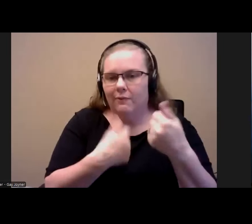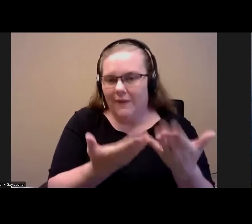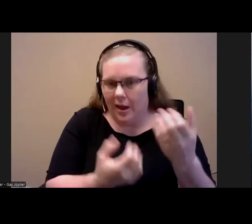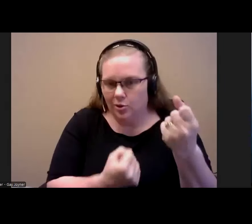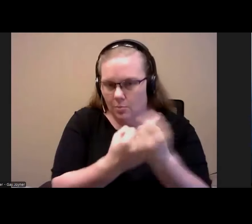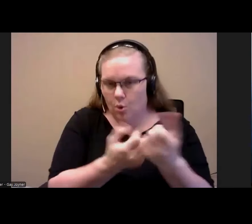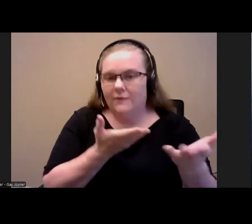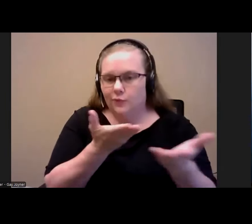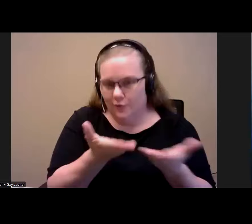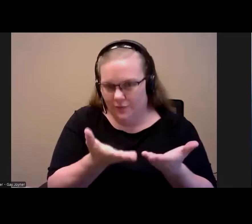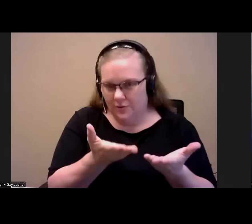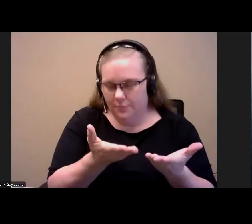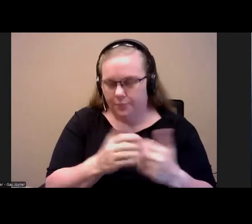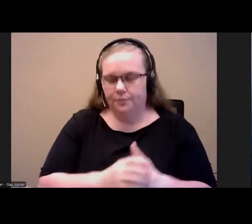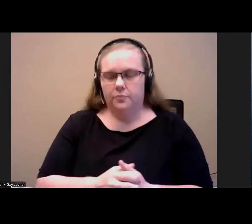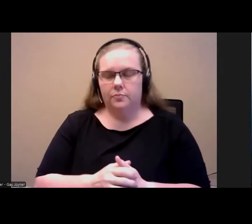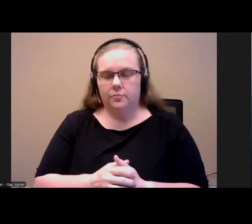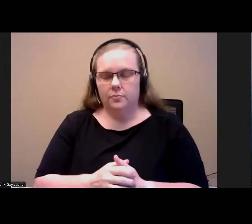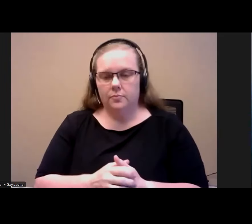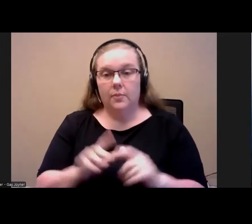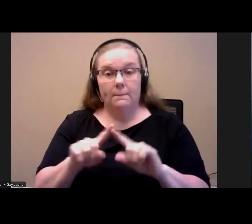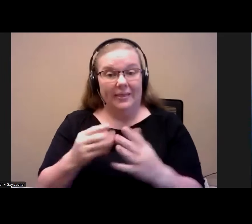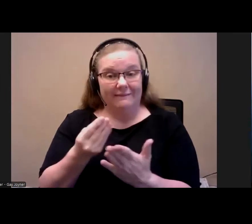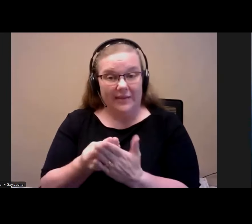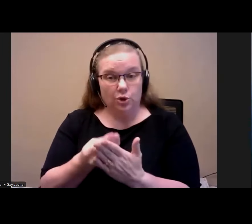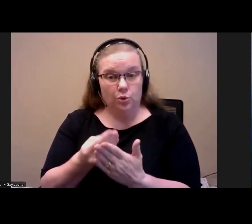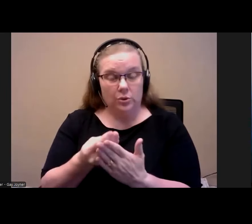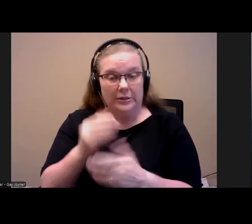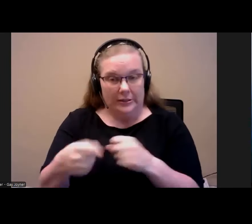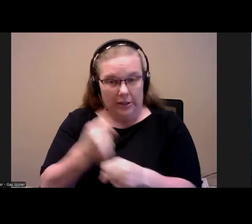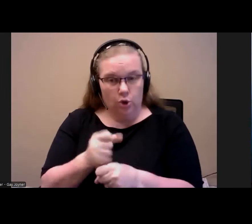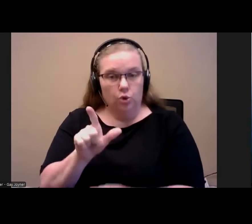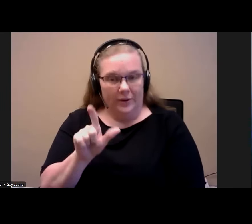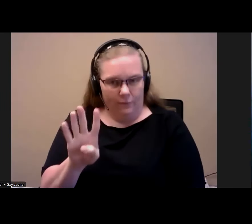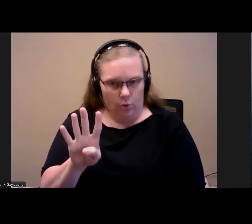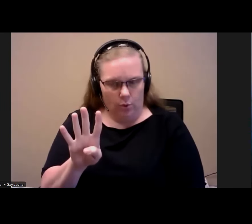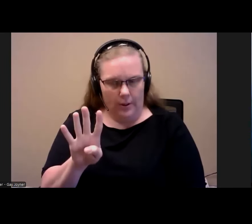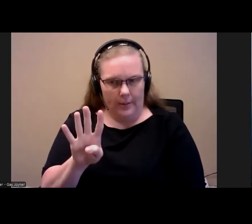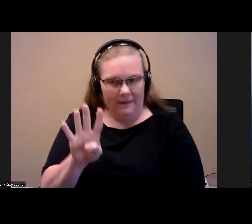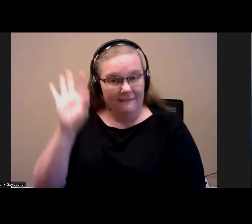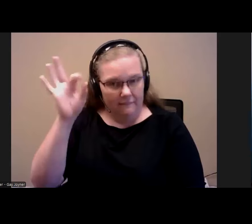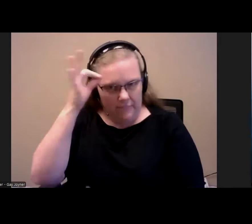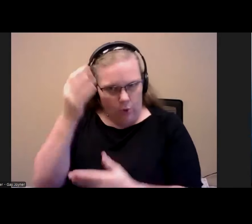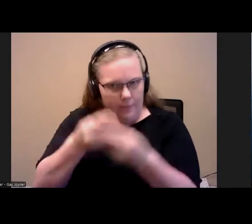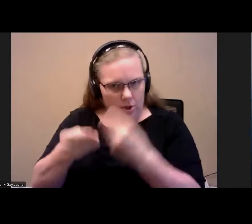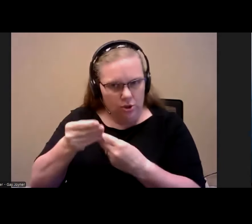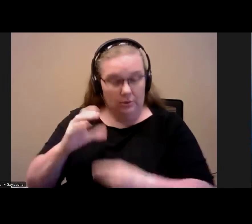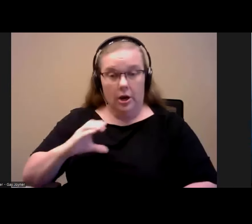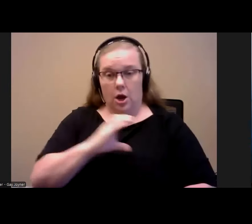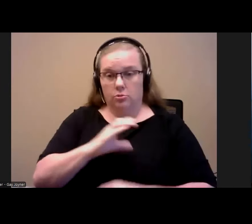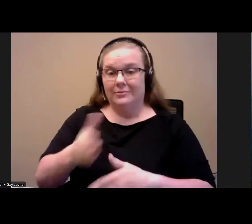However, in the fiscal year 24, federal budget, HUD asked Congress for some flexibility is to be